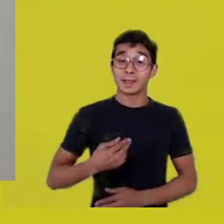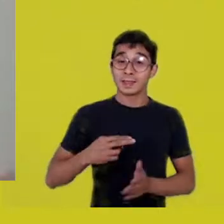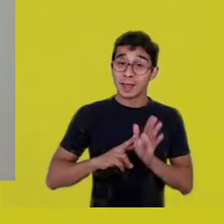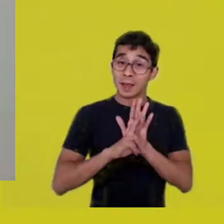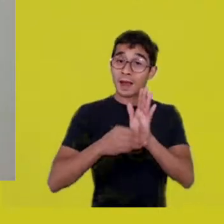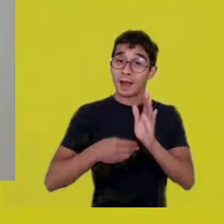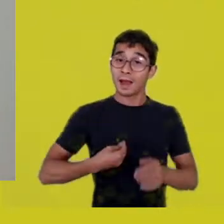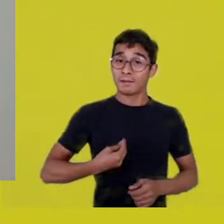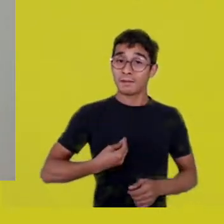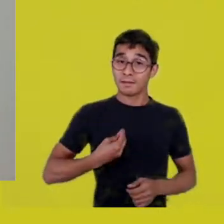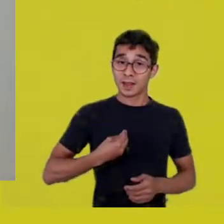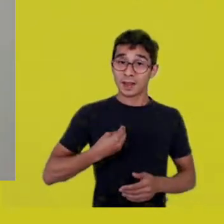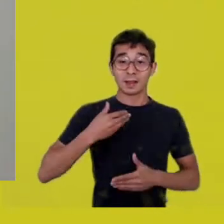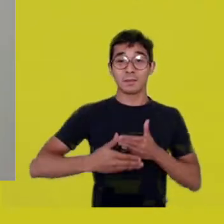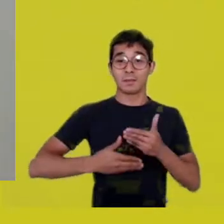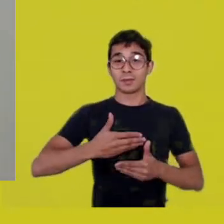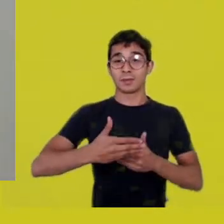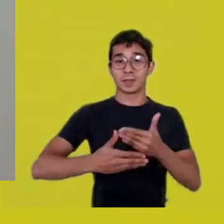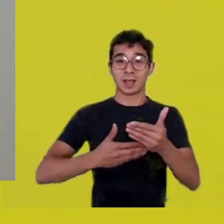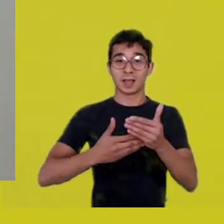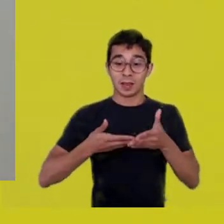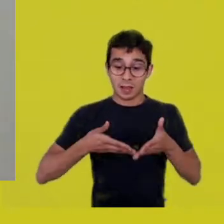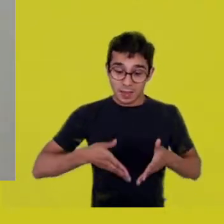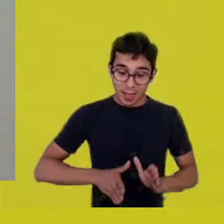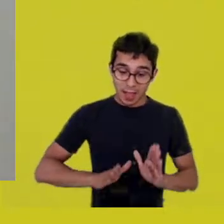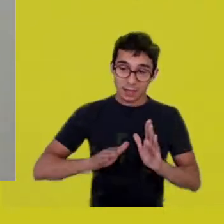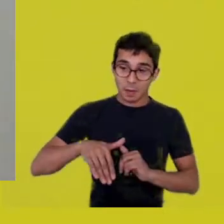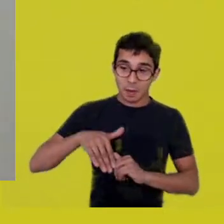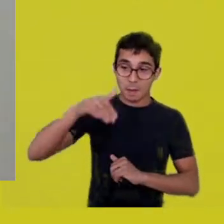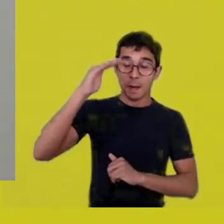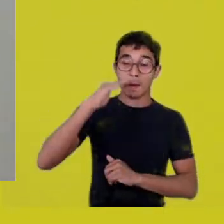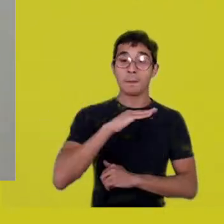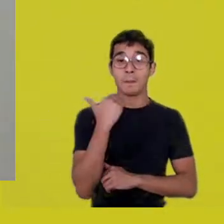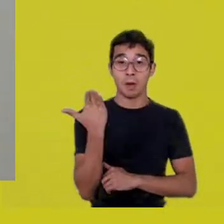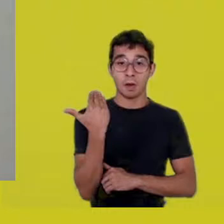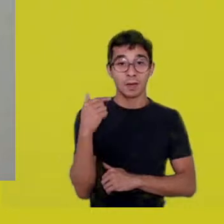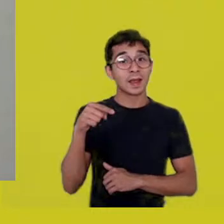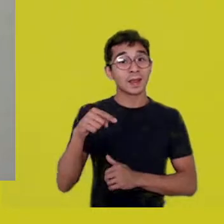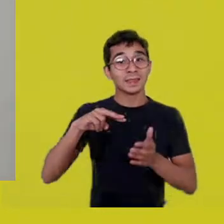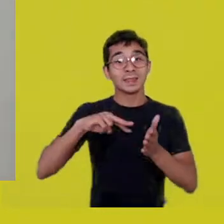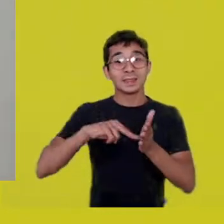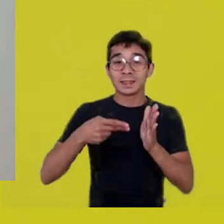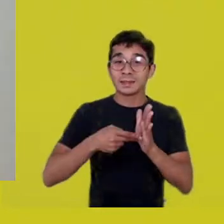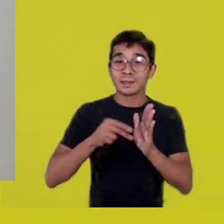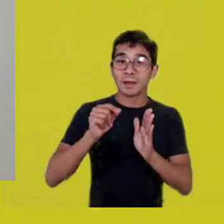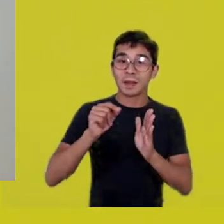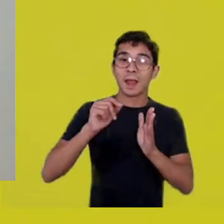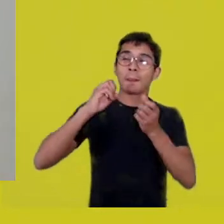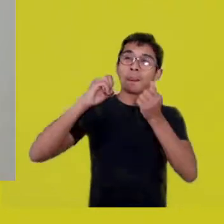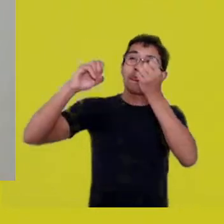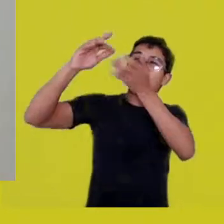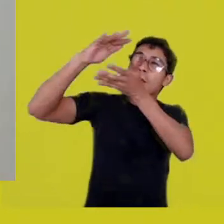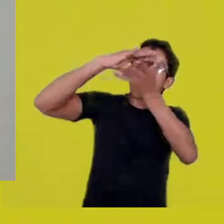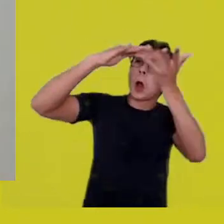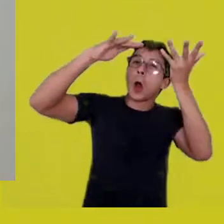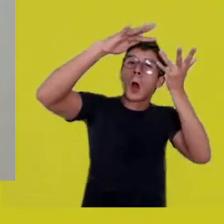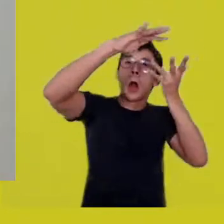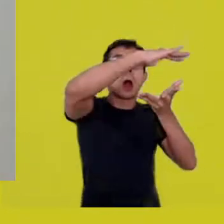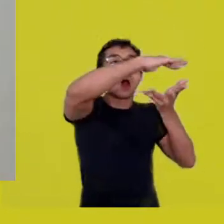Experiencing that is wonderful and bursts us out of this time capsule